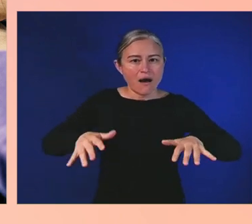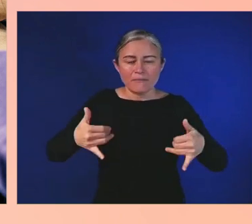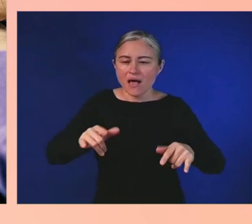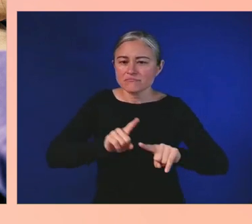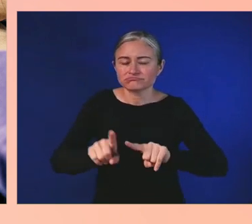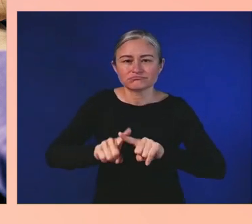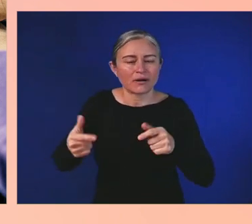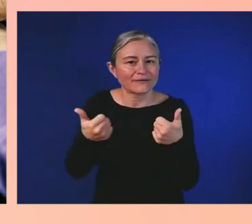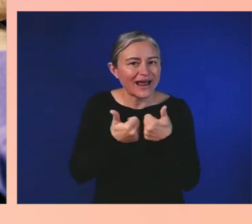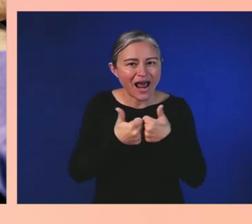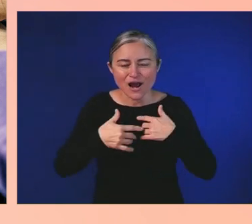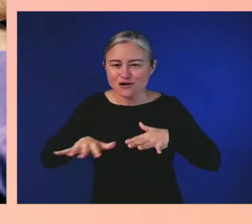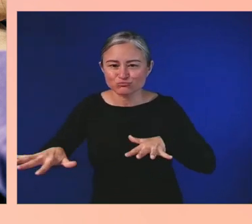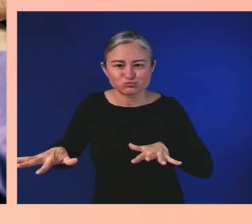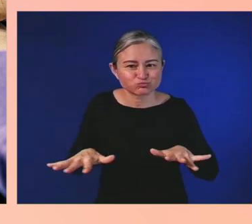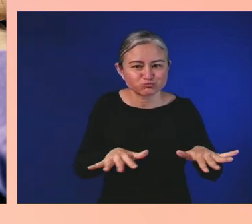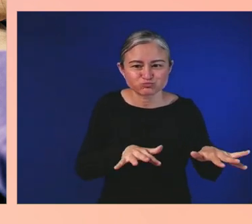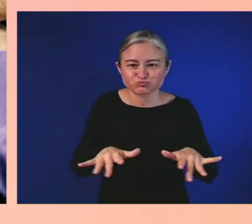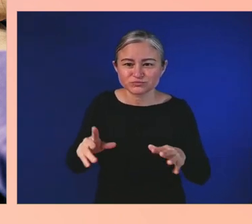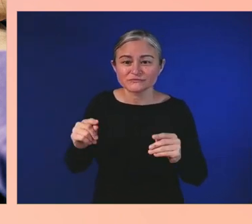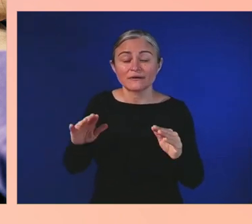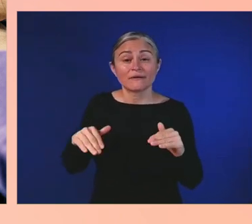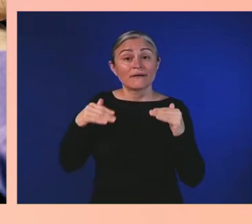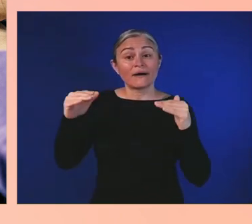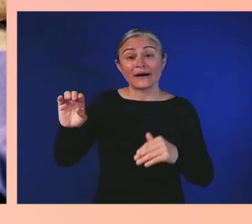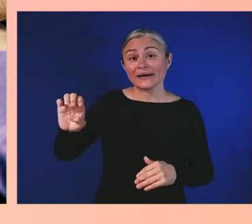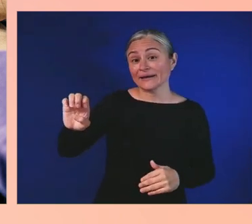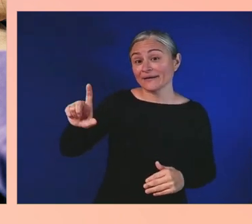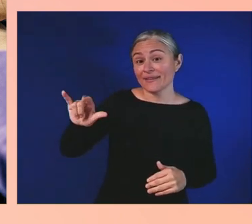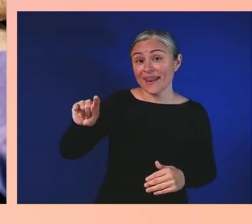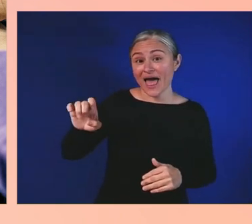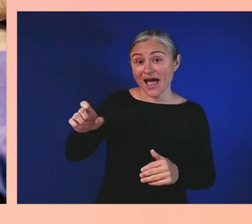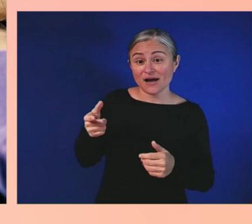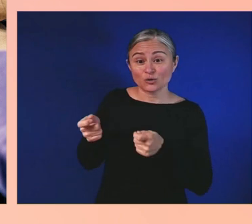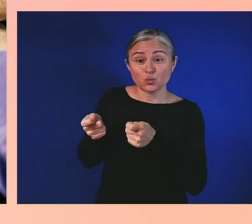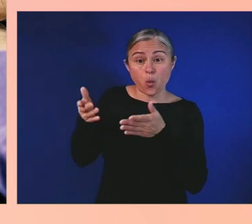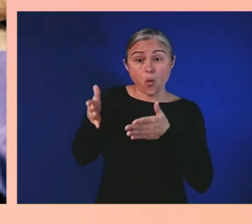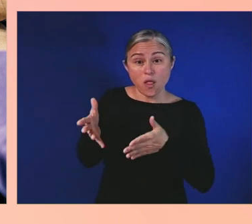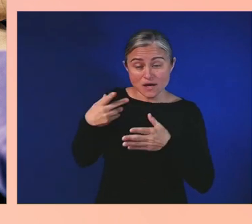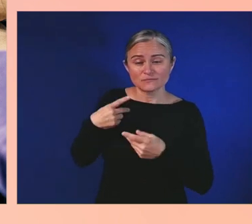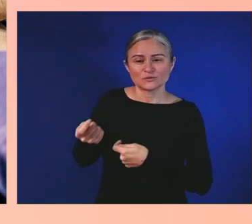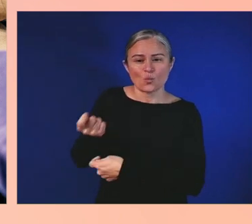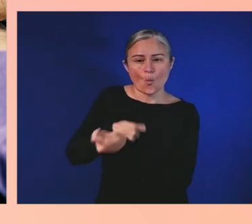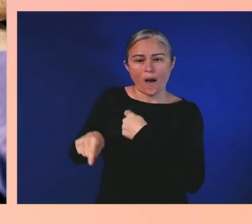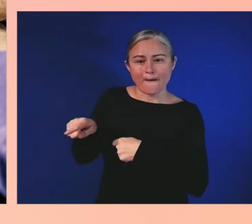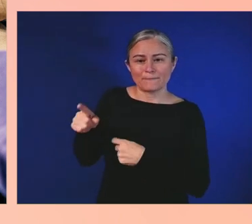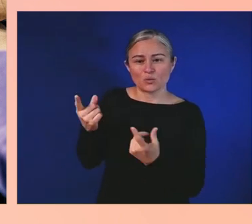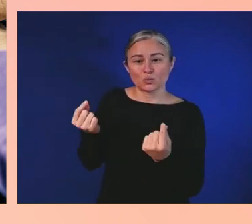actually swap the triggers. It allows me to shoot with the left trigger and aim